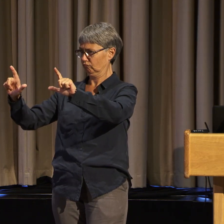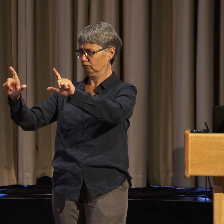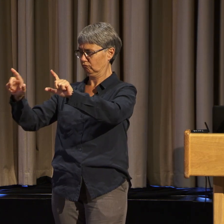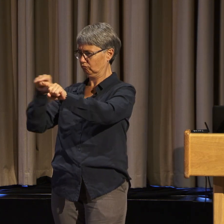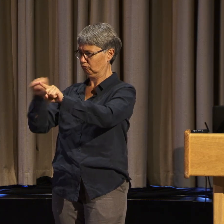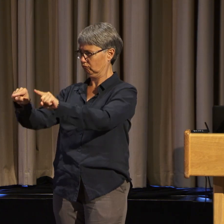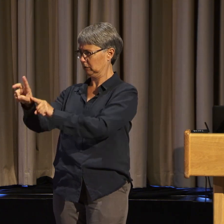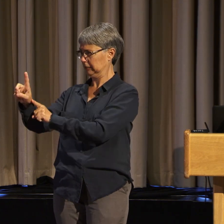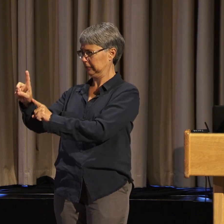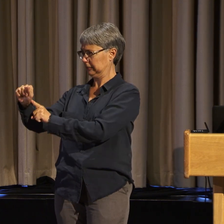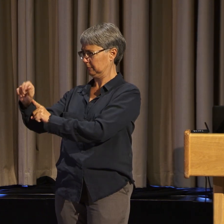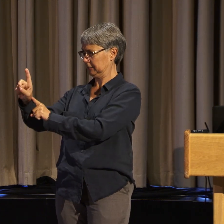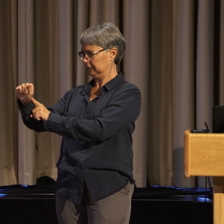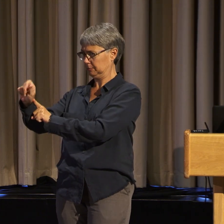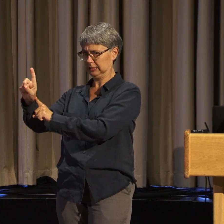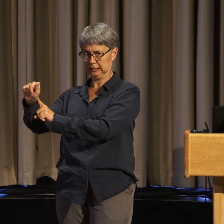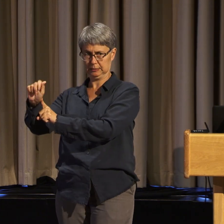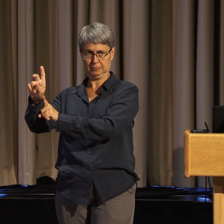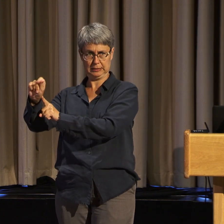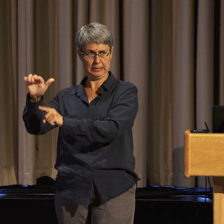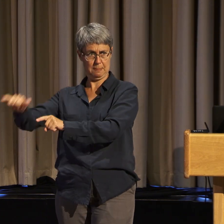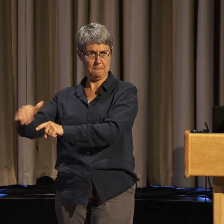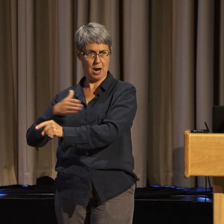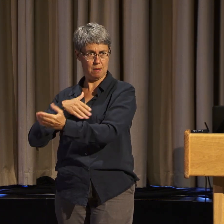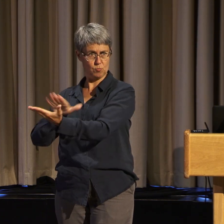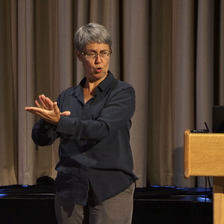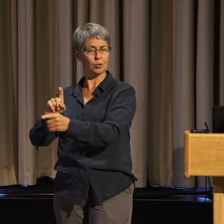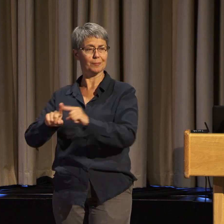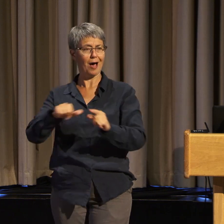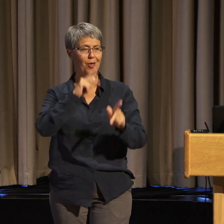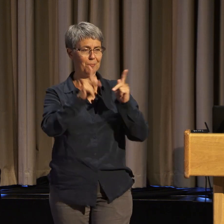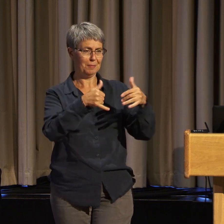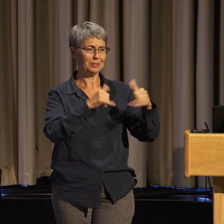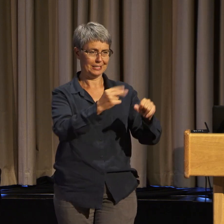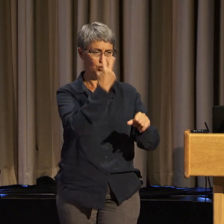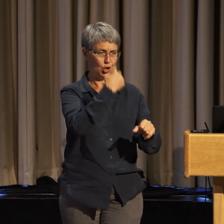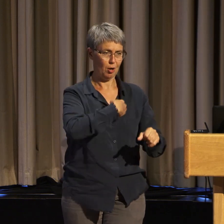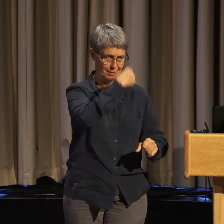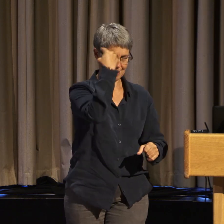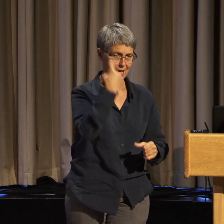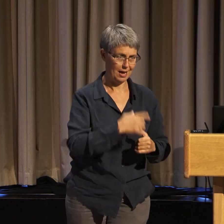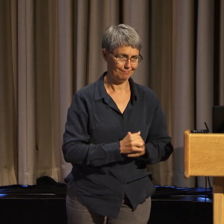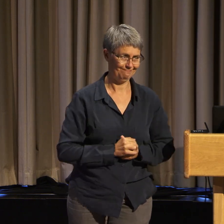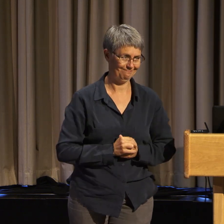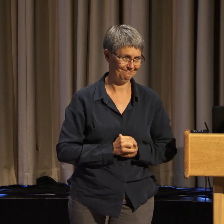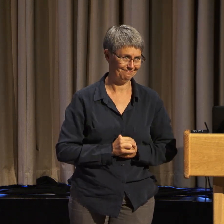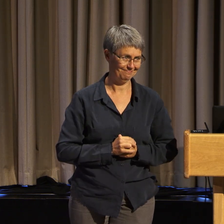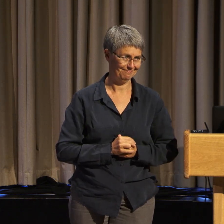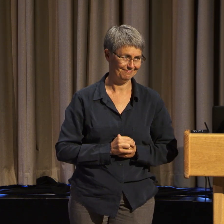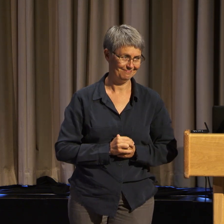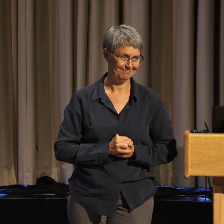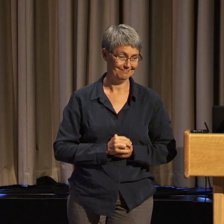As I tell folks, back in the day, the police used to whip our butts.